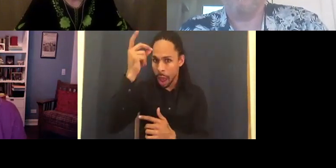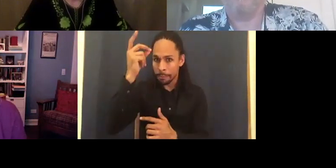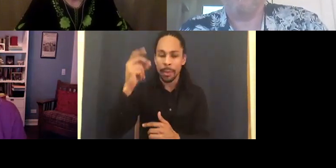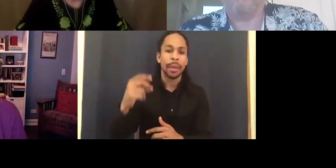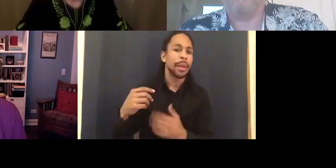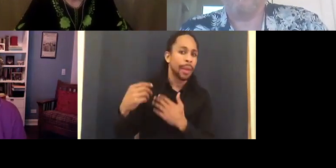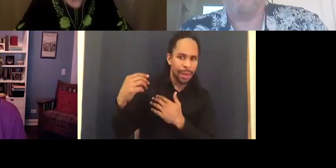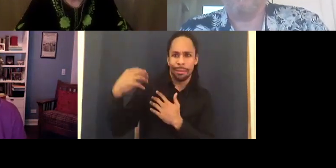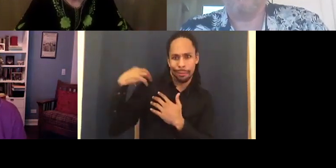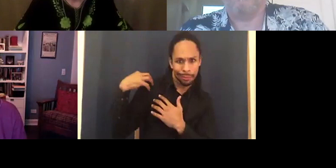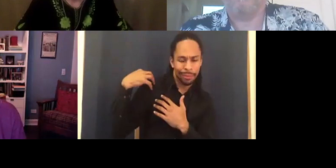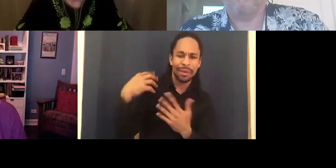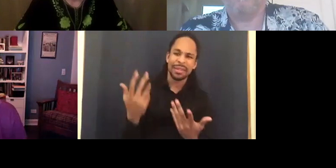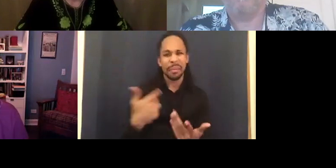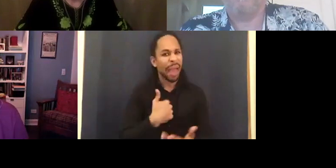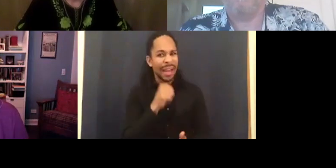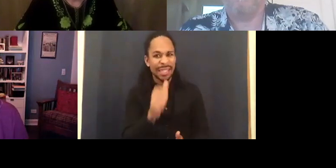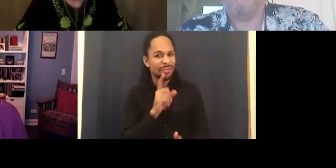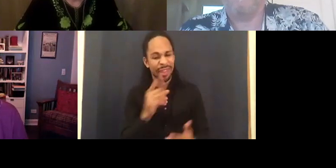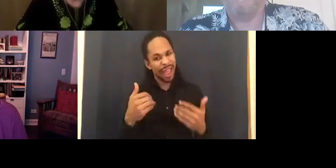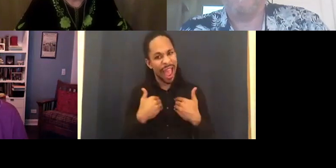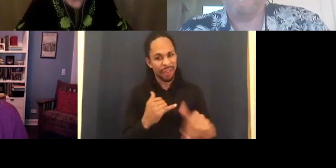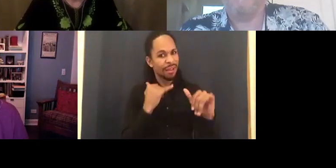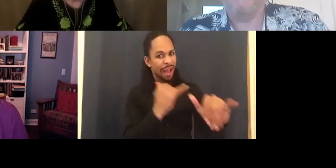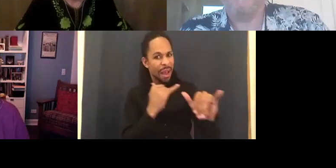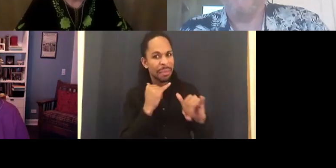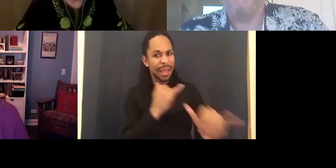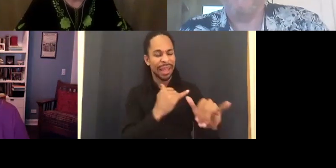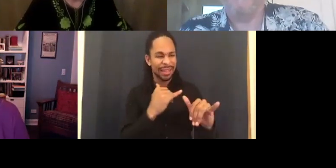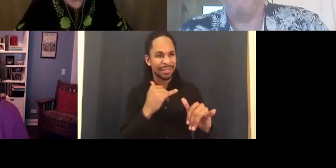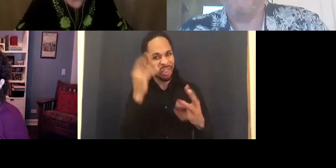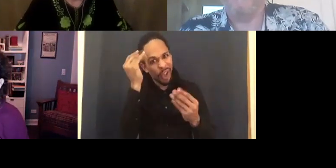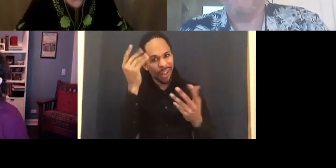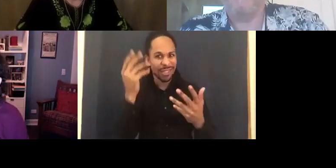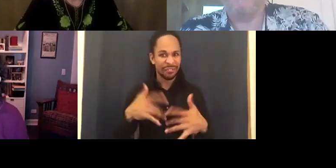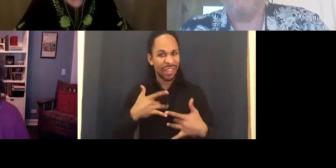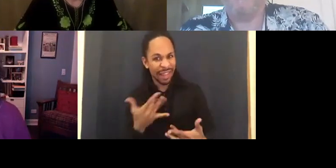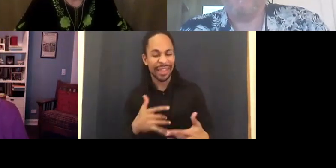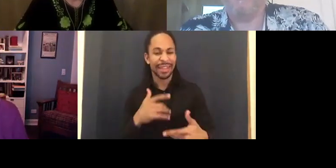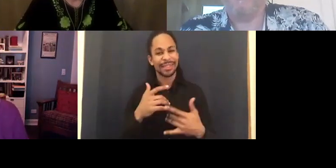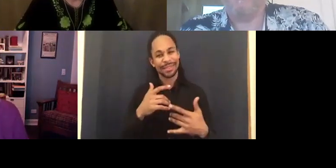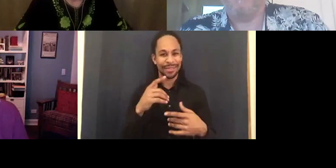with the hunch back of Notre Dame. That was the purpose of the exercise, was to learn something about being a disabled person.